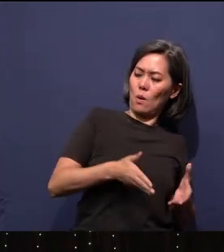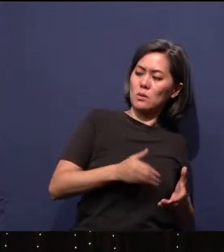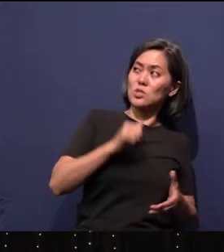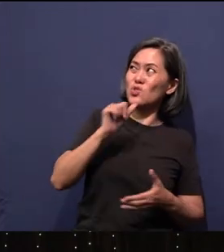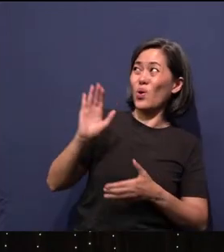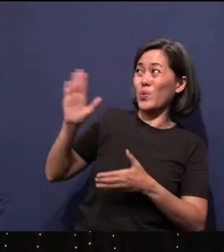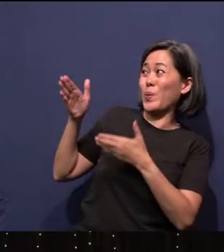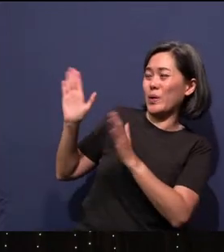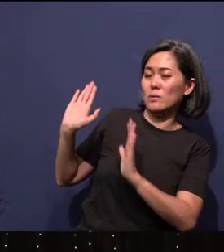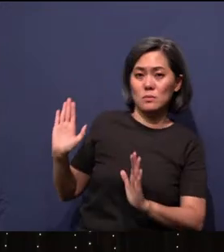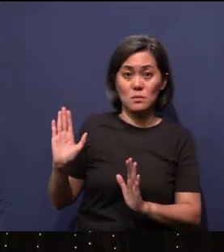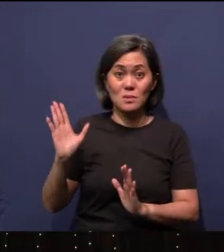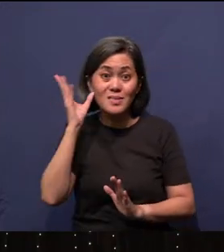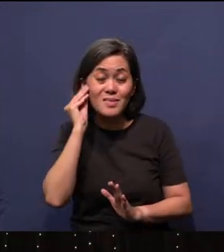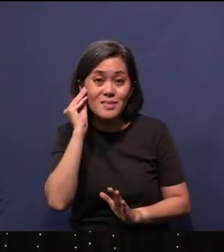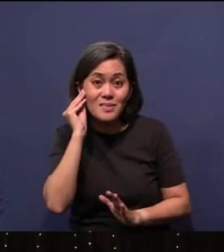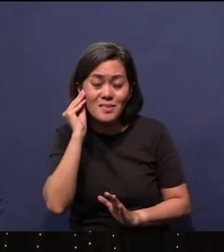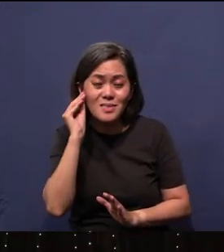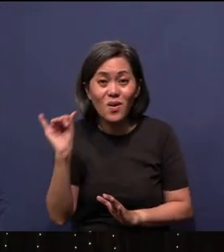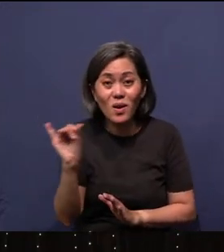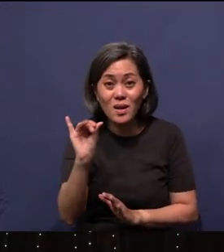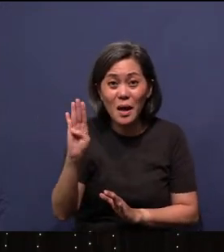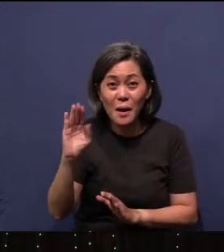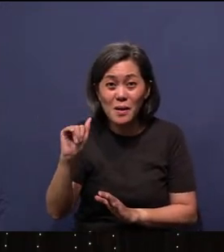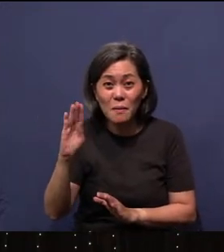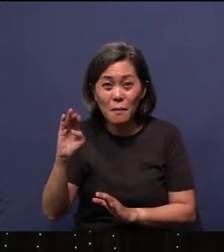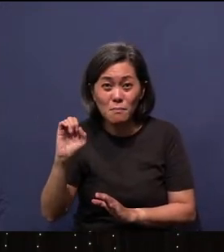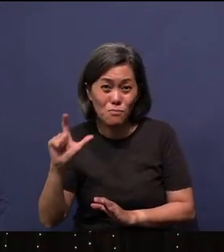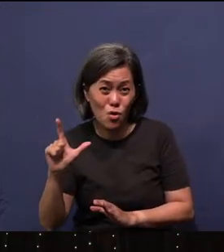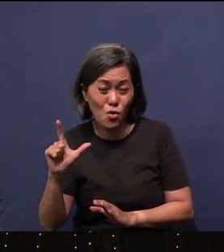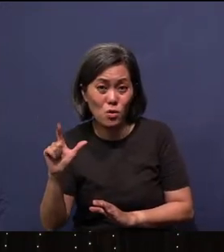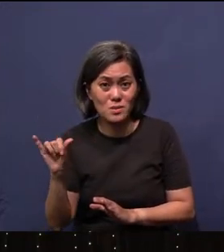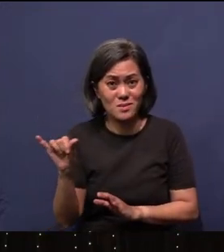Does that sound like Babel? Does that sound like Noah's time?